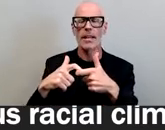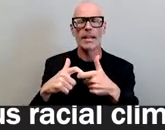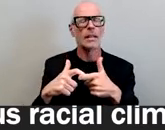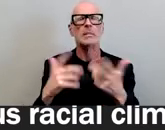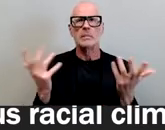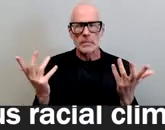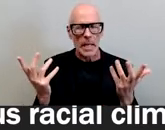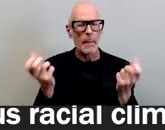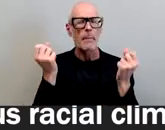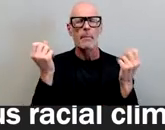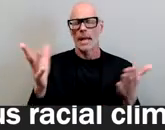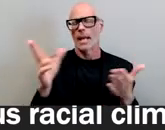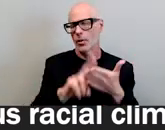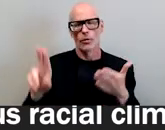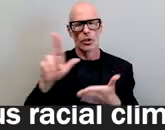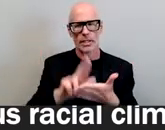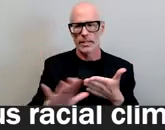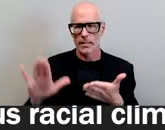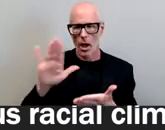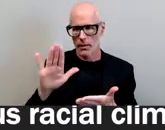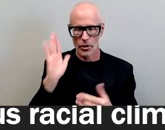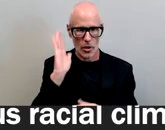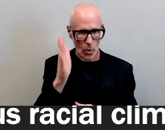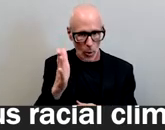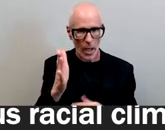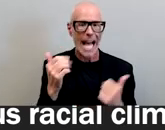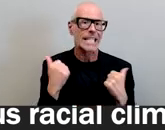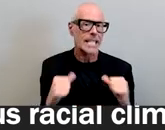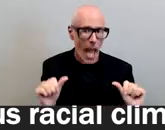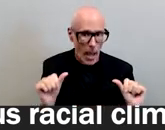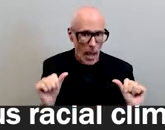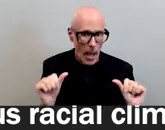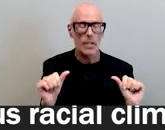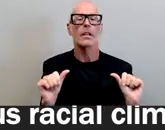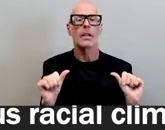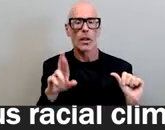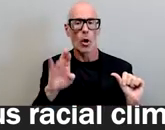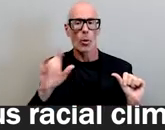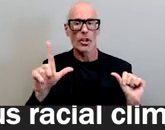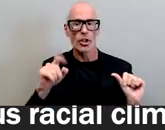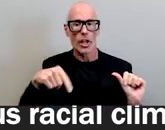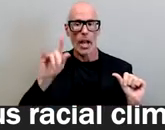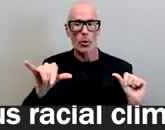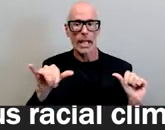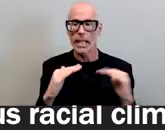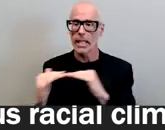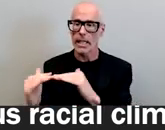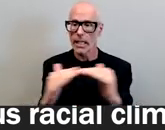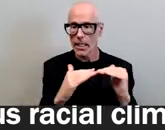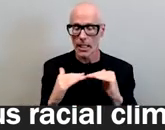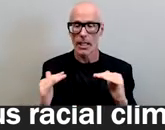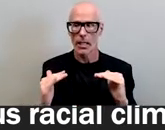institutions will attempt to achieve racial equity with no data on the campus racial climate